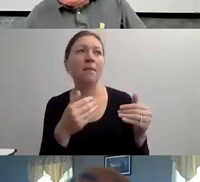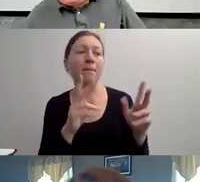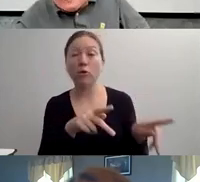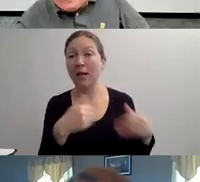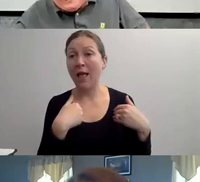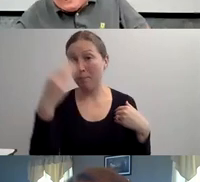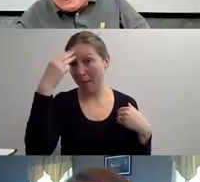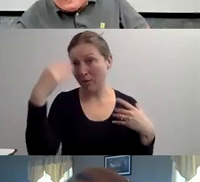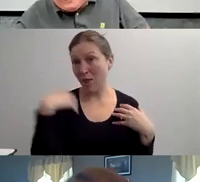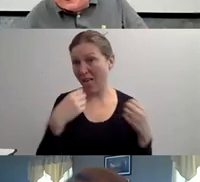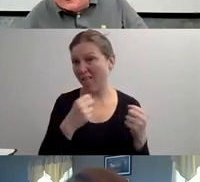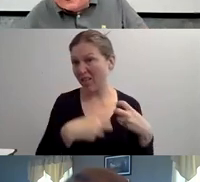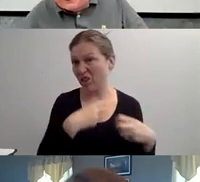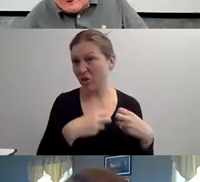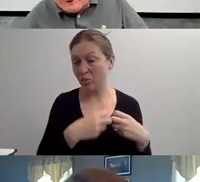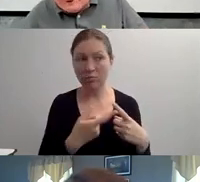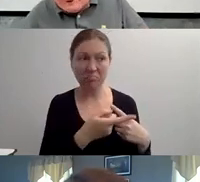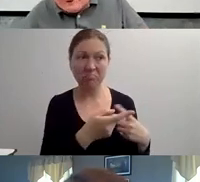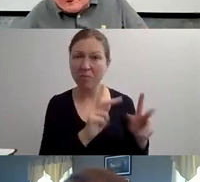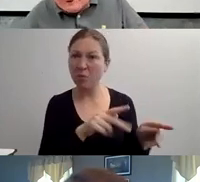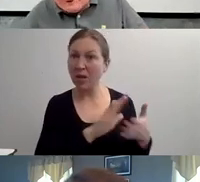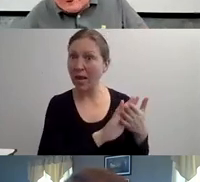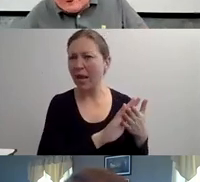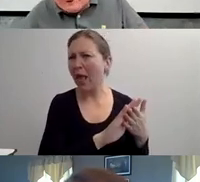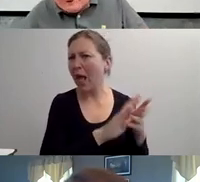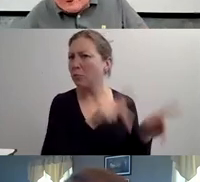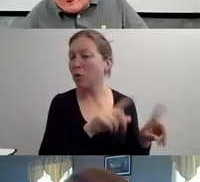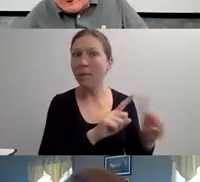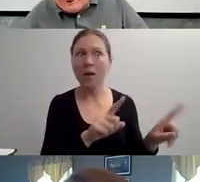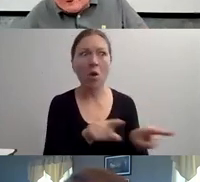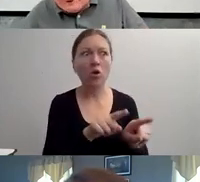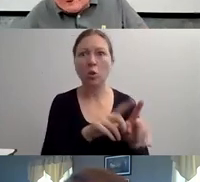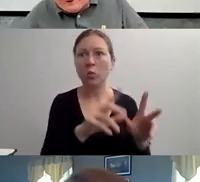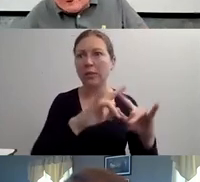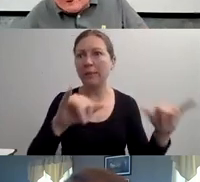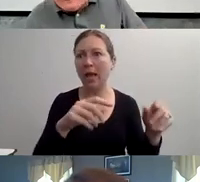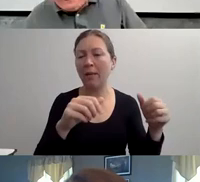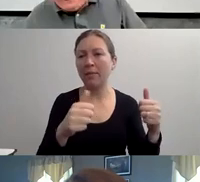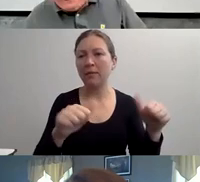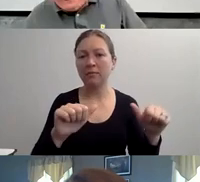"AND THEY HAD WORDS. THEY JUST DON'T HAVE THE RIGHT ATTITUDE.